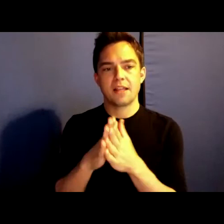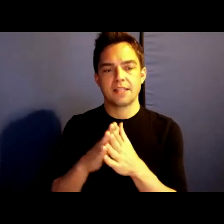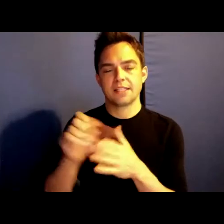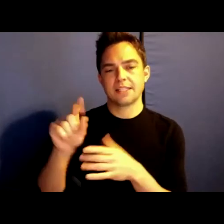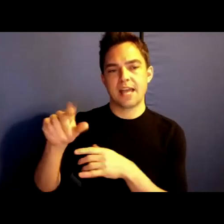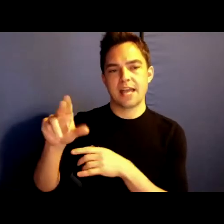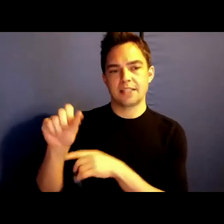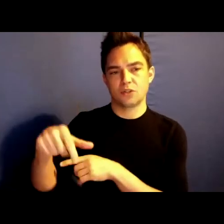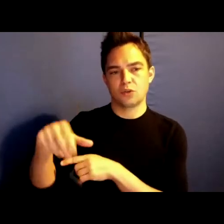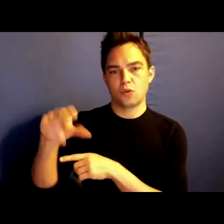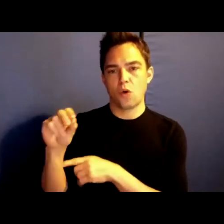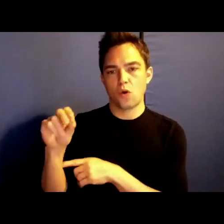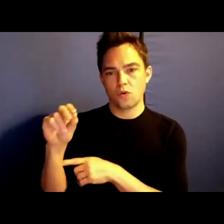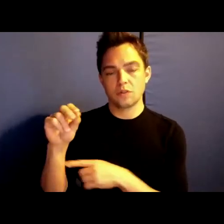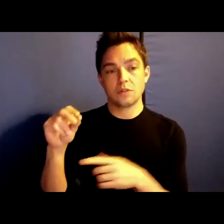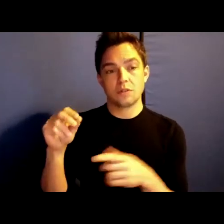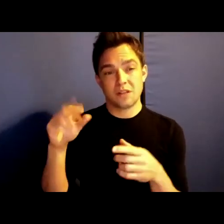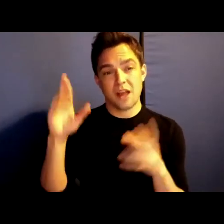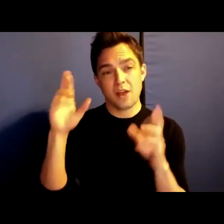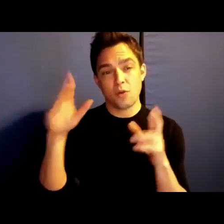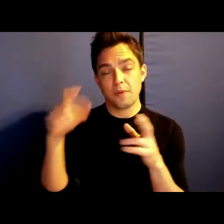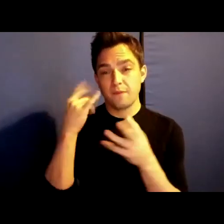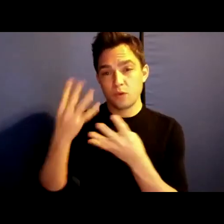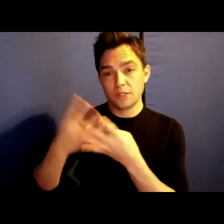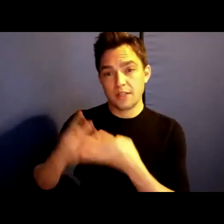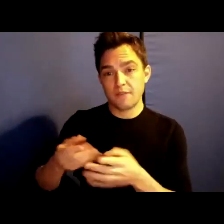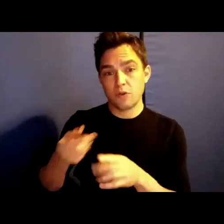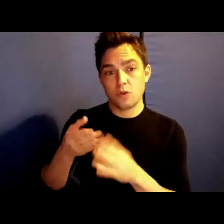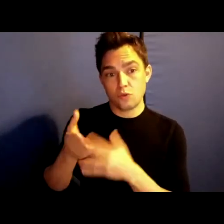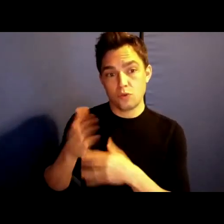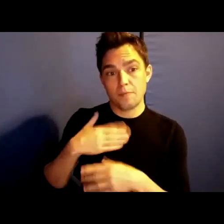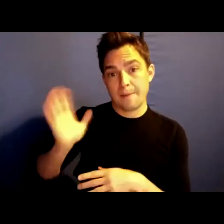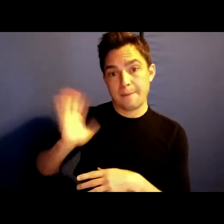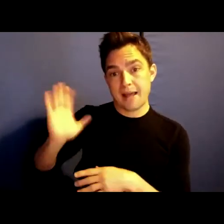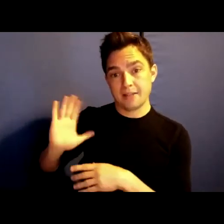I hope that in sifting through my past, you might also stumble on obscure moments that